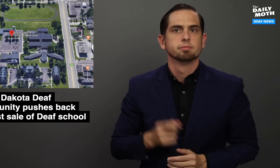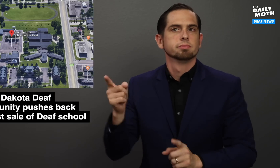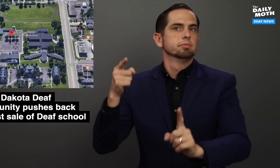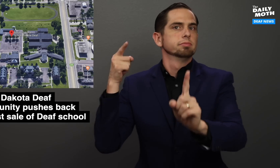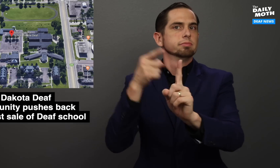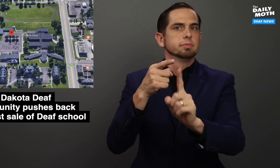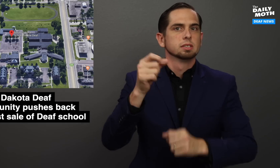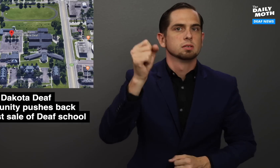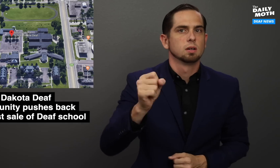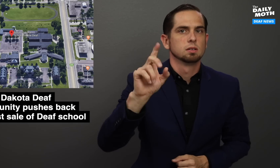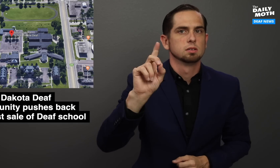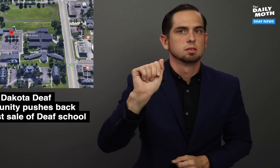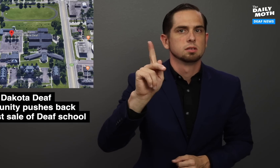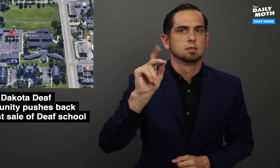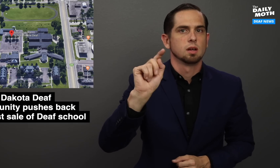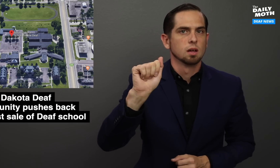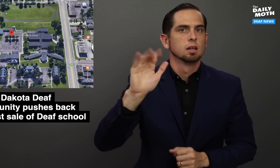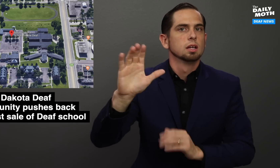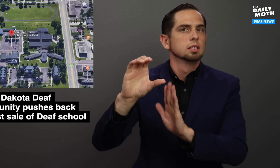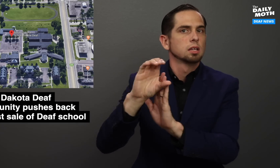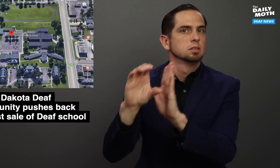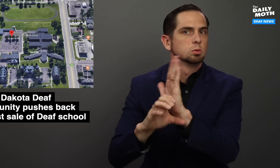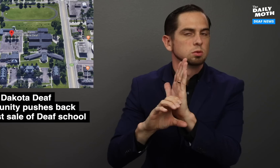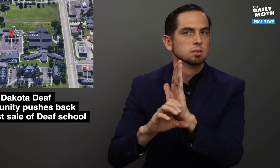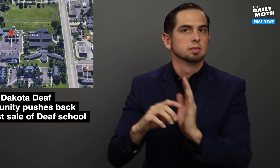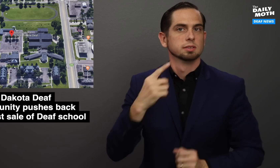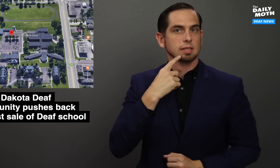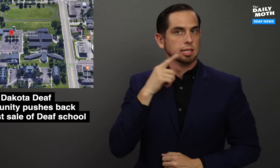He pointed to the South Dakota Constitution and said